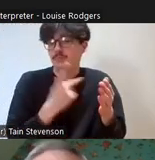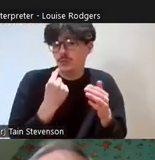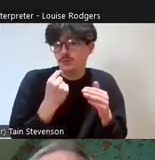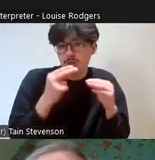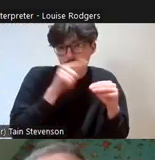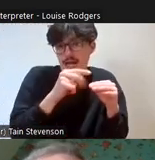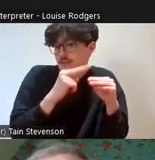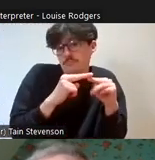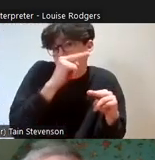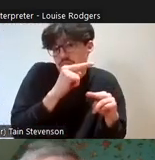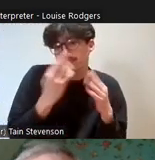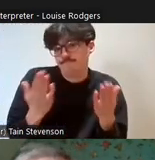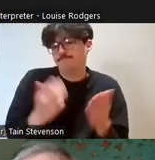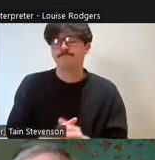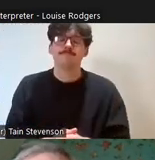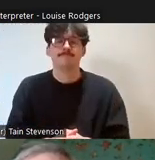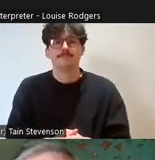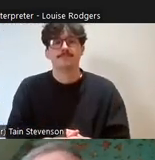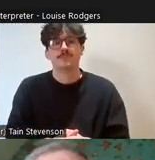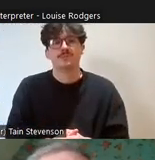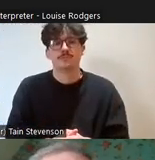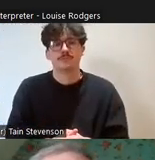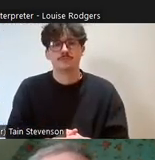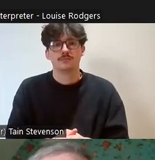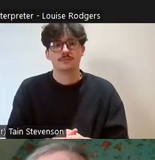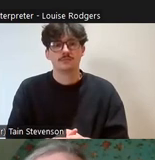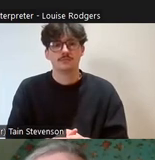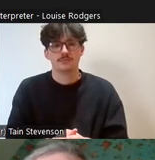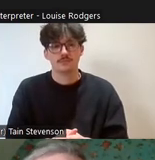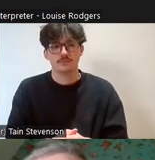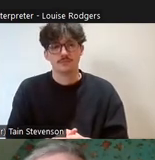and you know sort of where people were in those categories, if they had volunteers